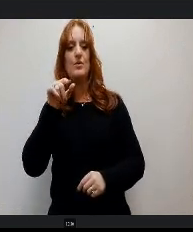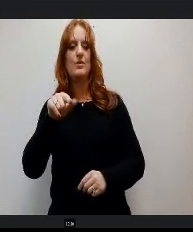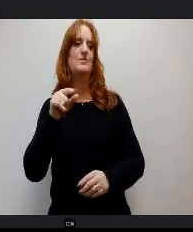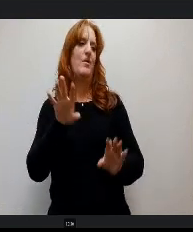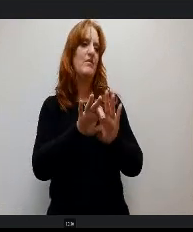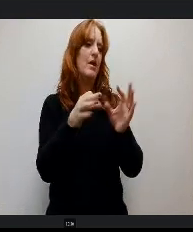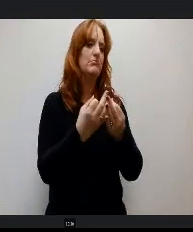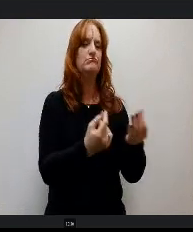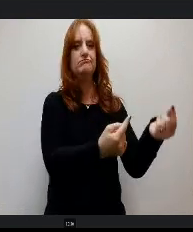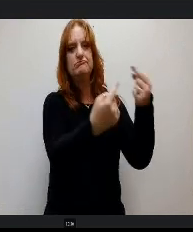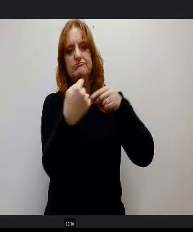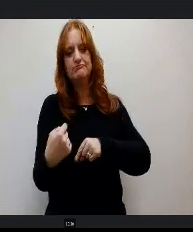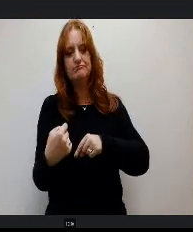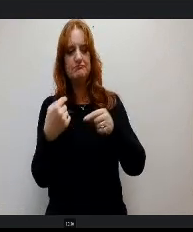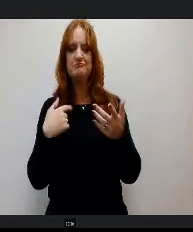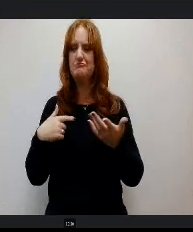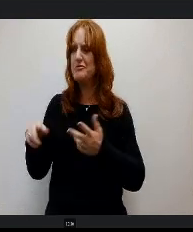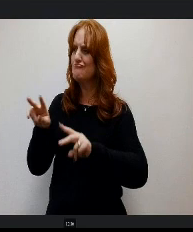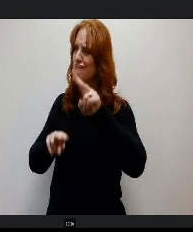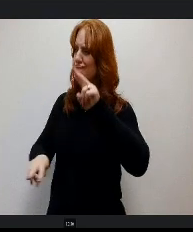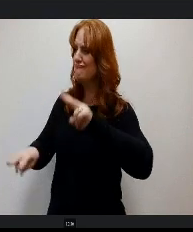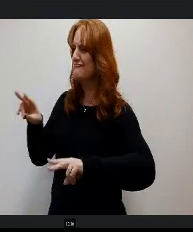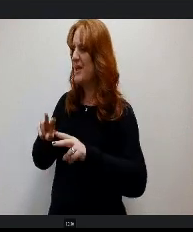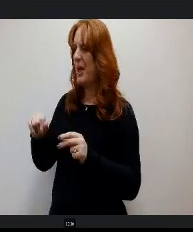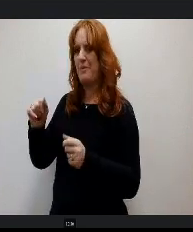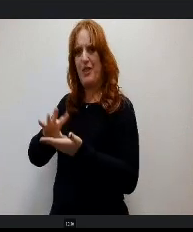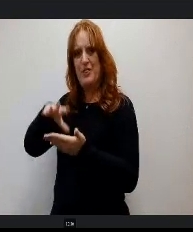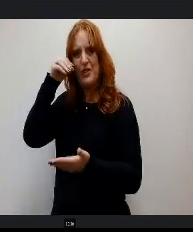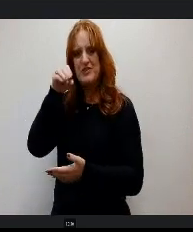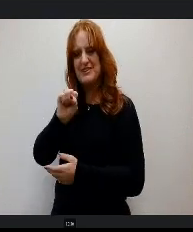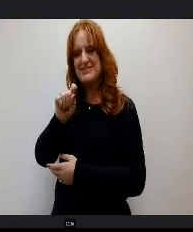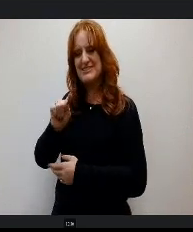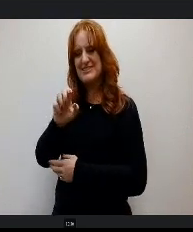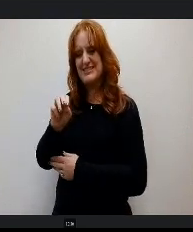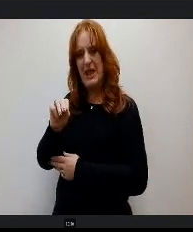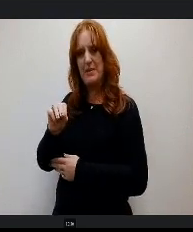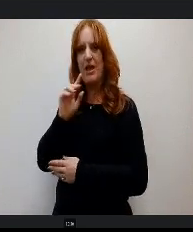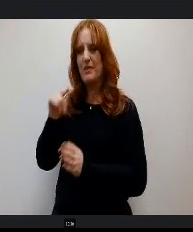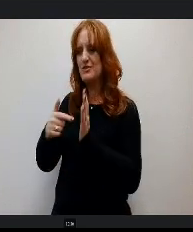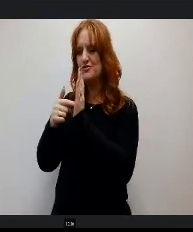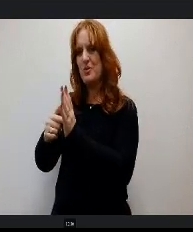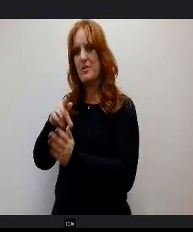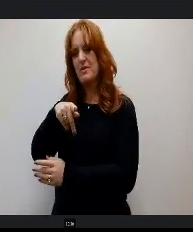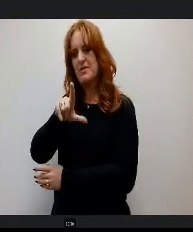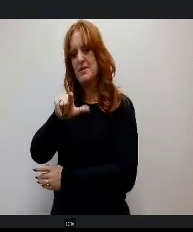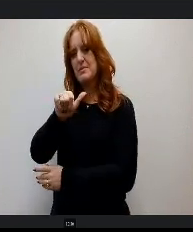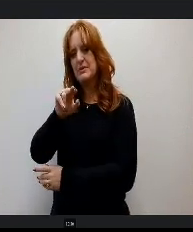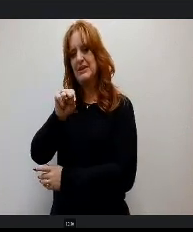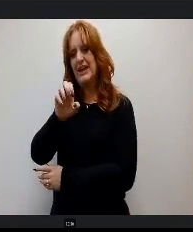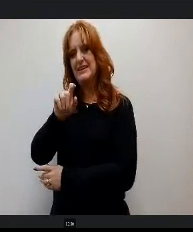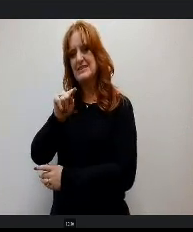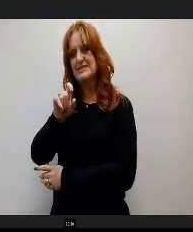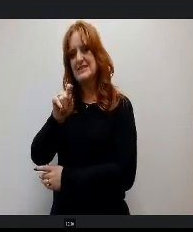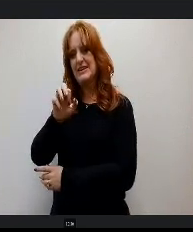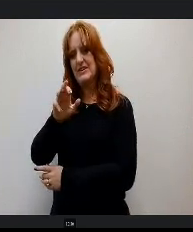in and just get STEM activities and a show in our planetarium the 2nd Saturday of every month, just kind of a give back to the